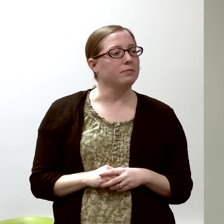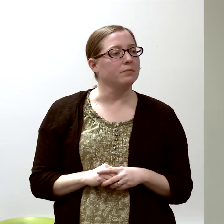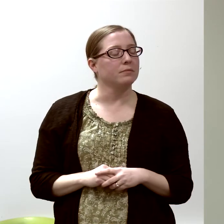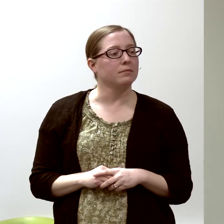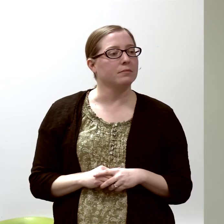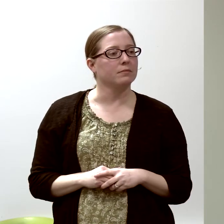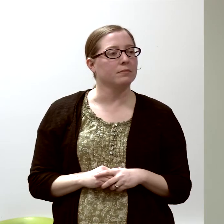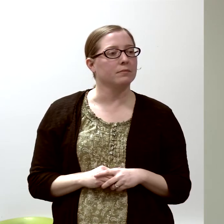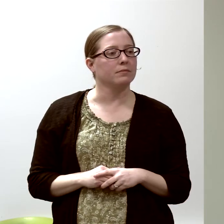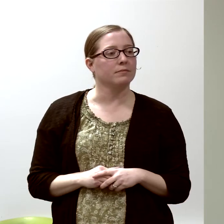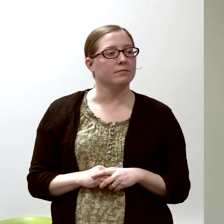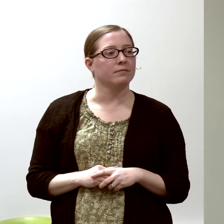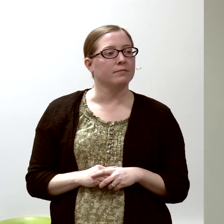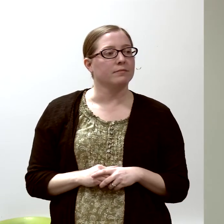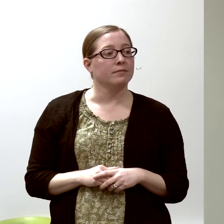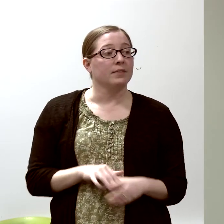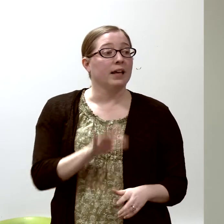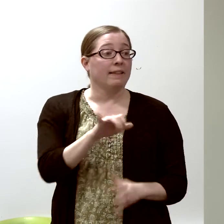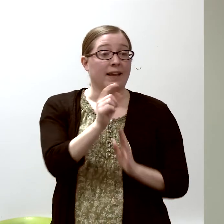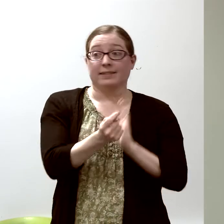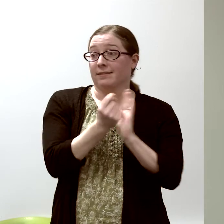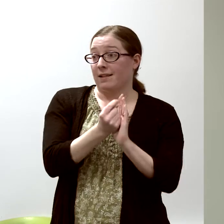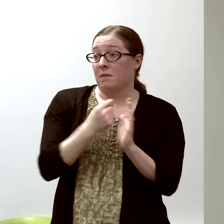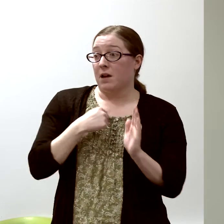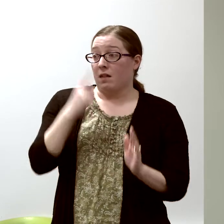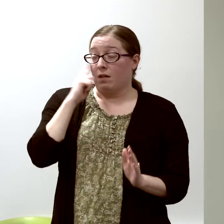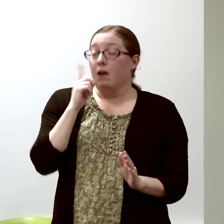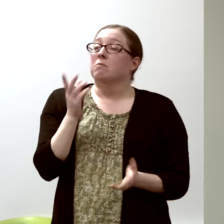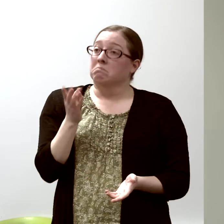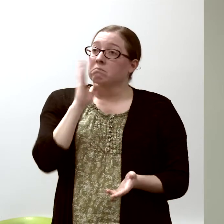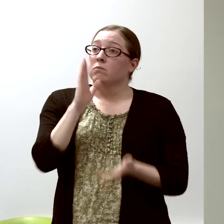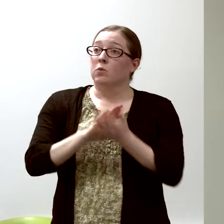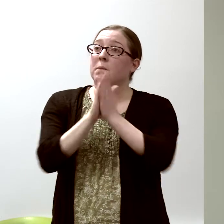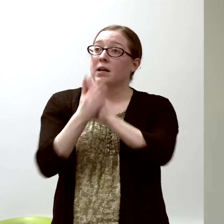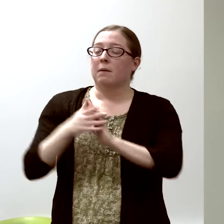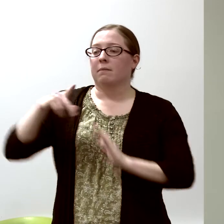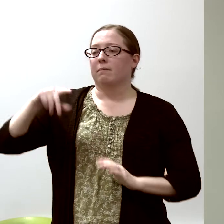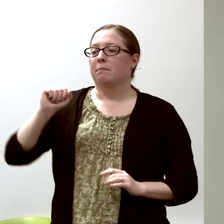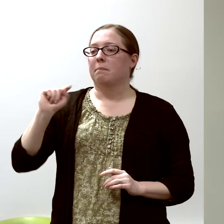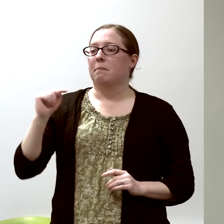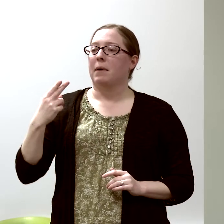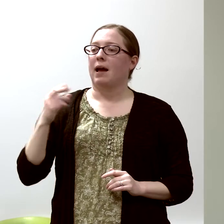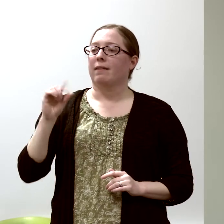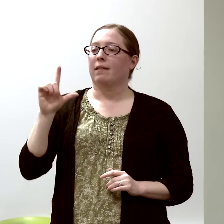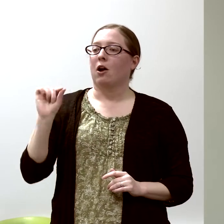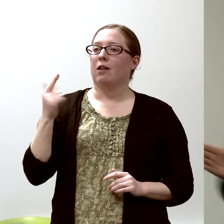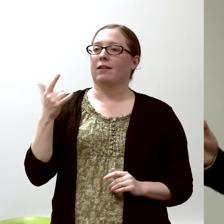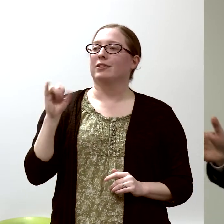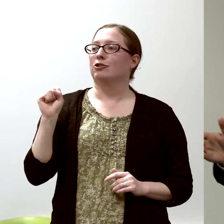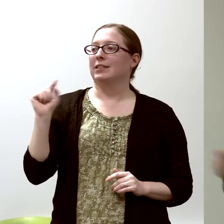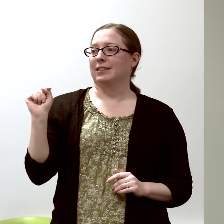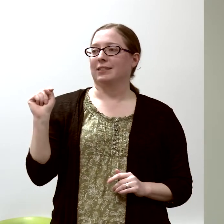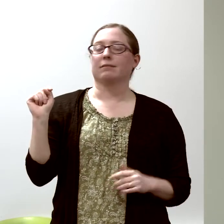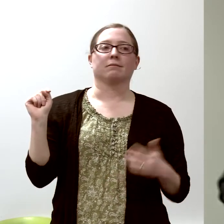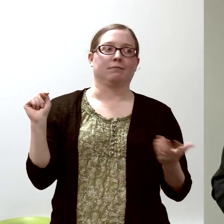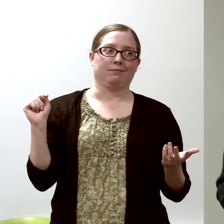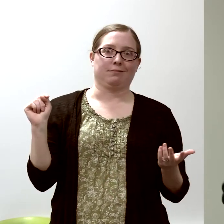and I thought at that point, I was going to be a pathologist. So here's another zigzag--